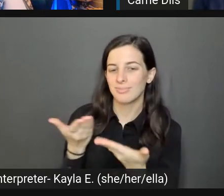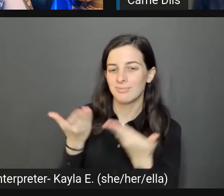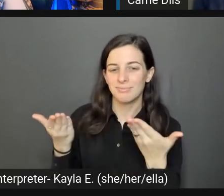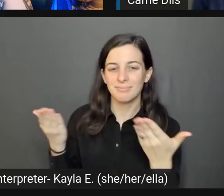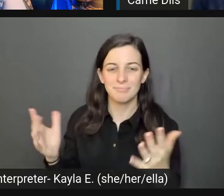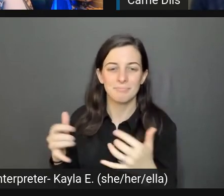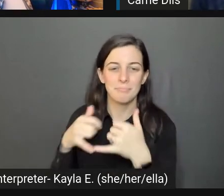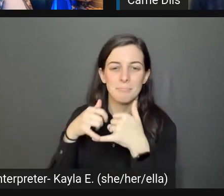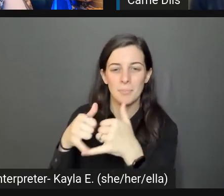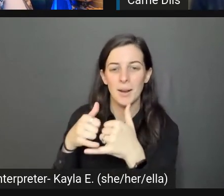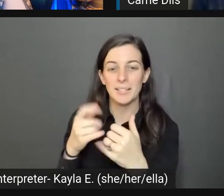We'll see you right here after the break.